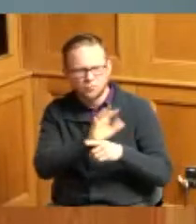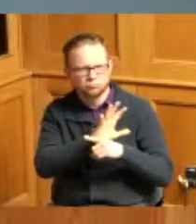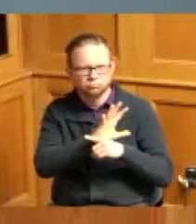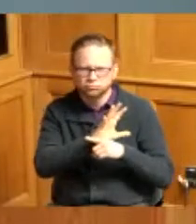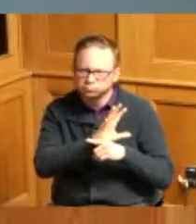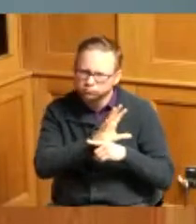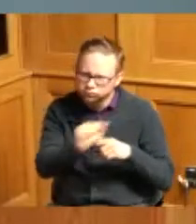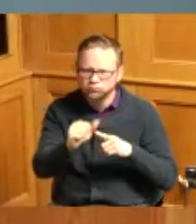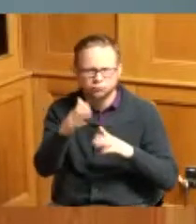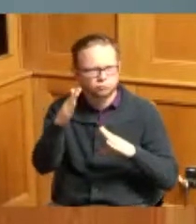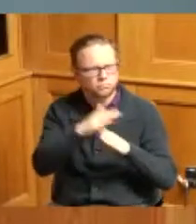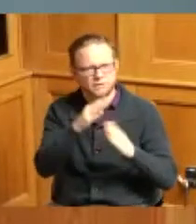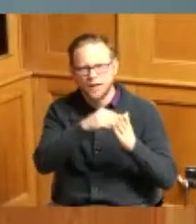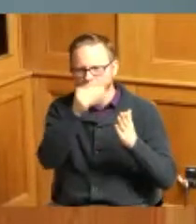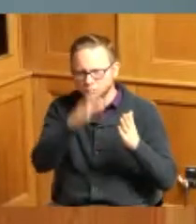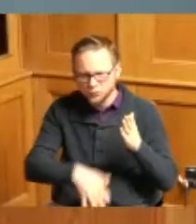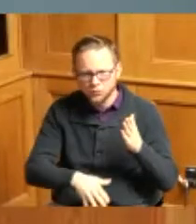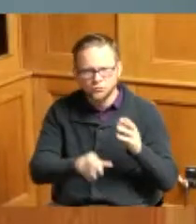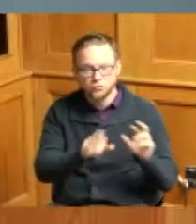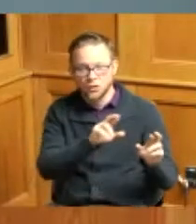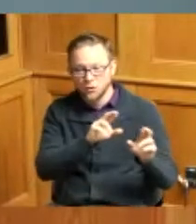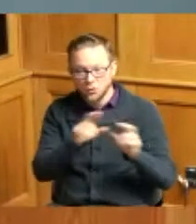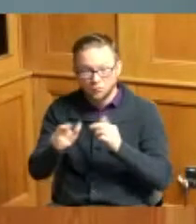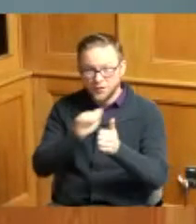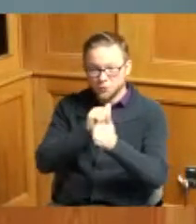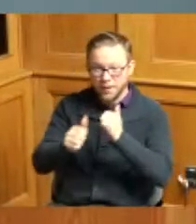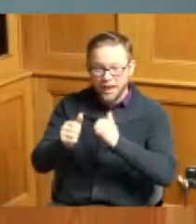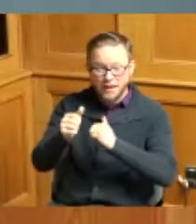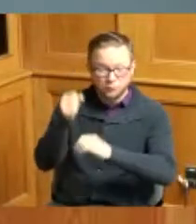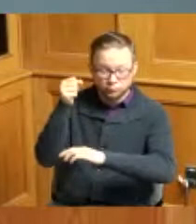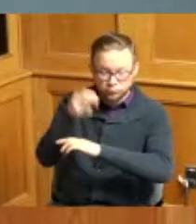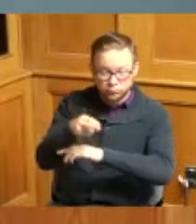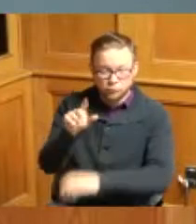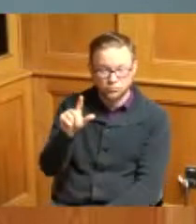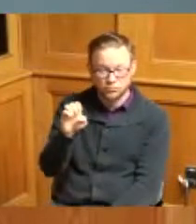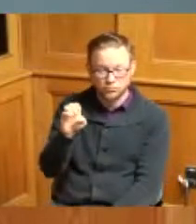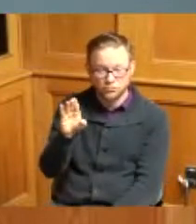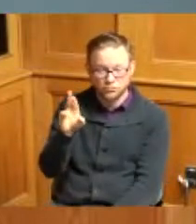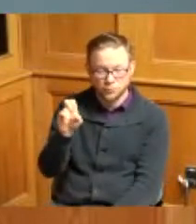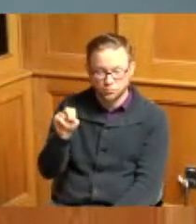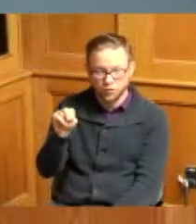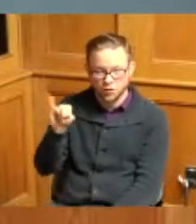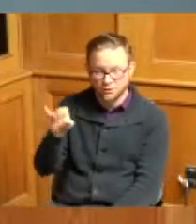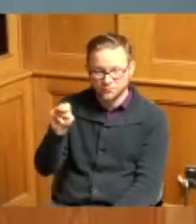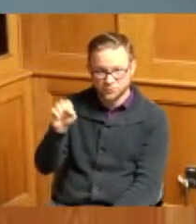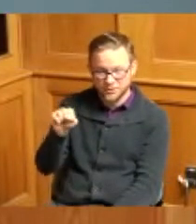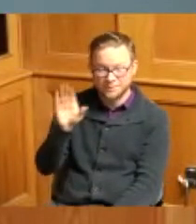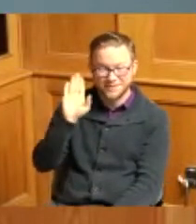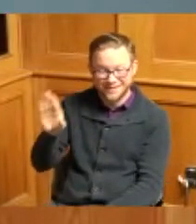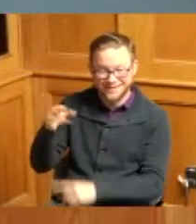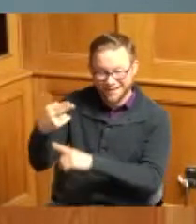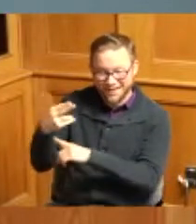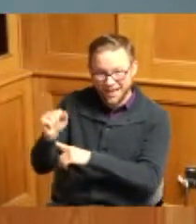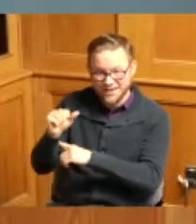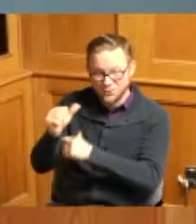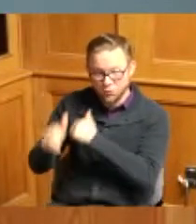and on pace to pass LeBron James Ohio High School Athletic Association scoring record